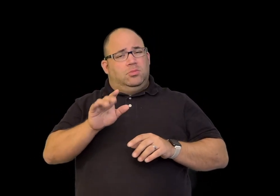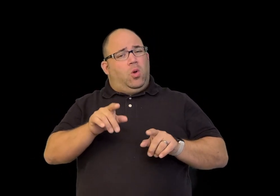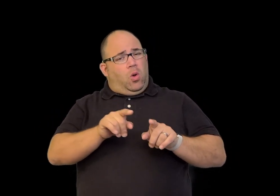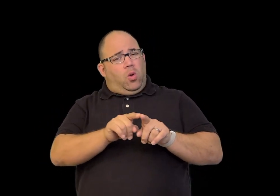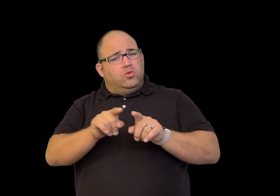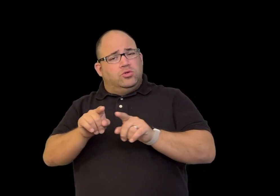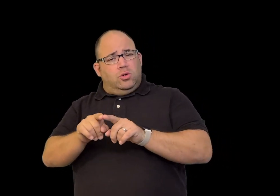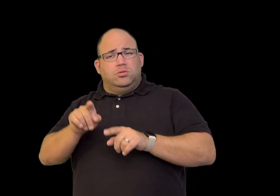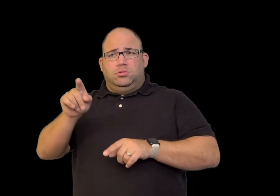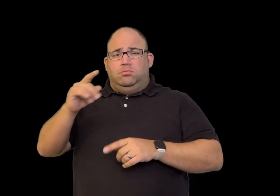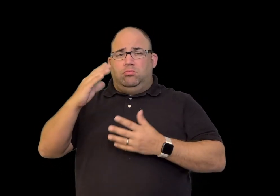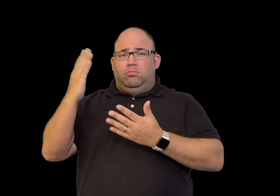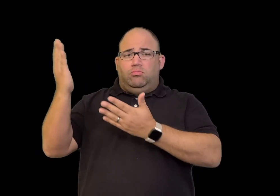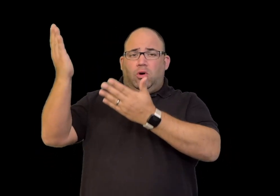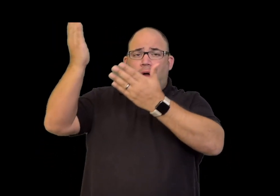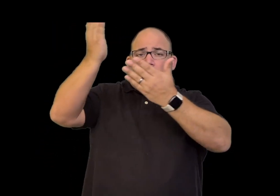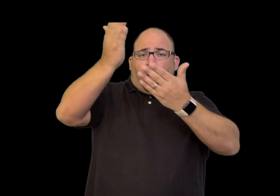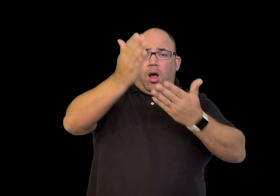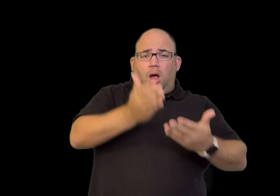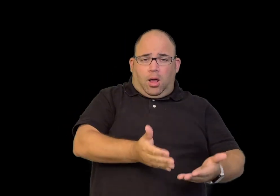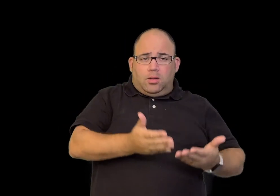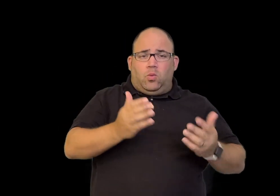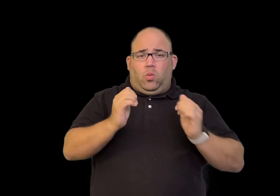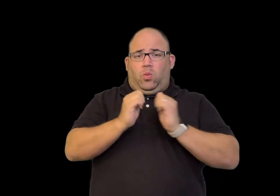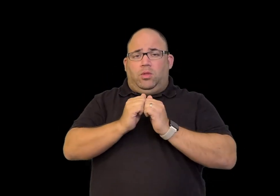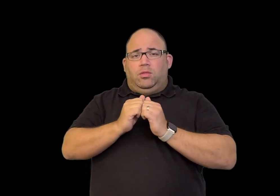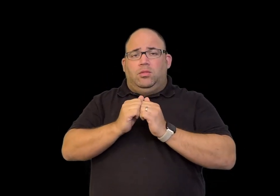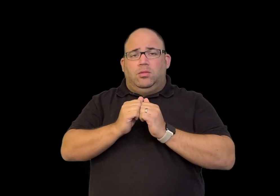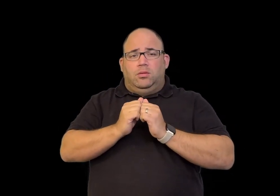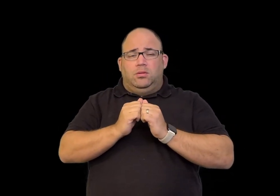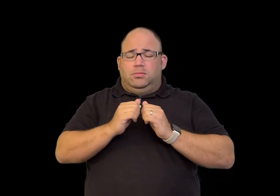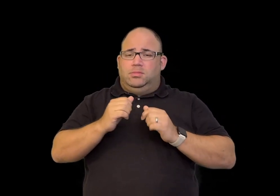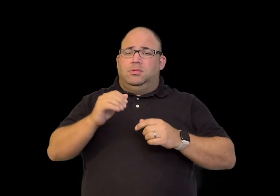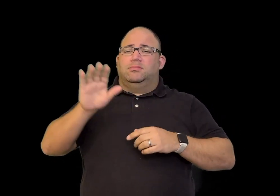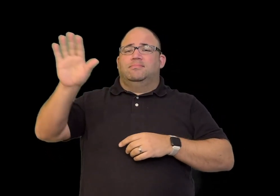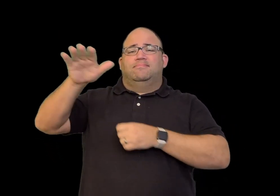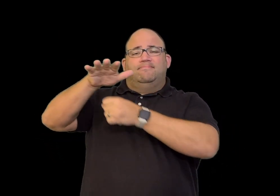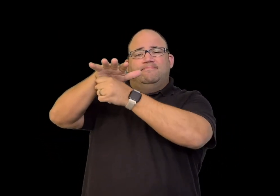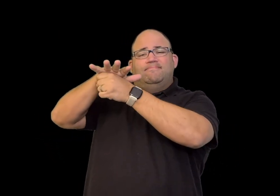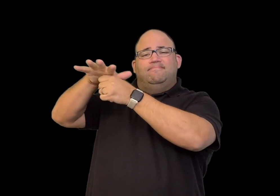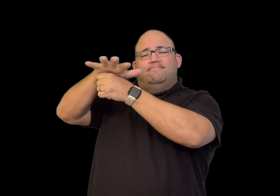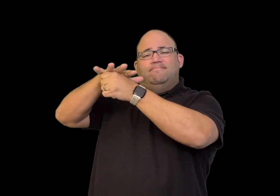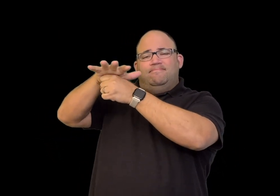but the regional sign language of Kent, England.